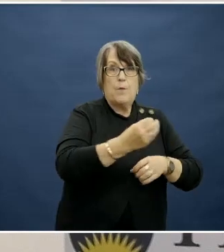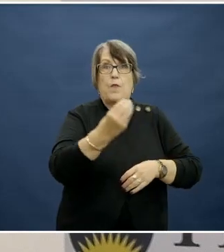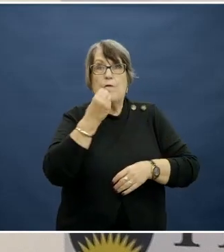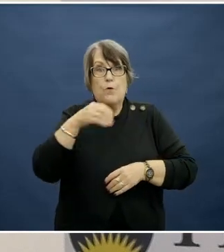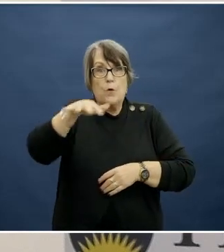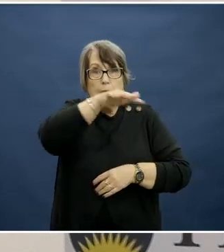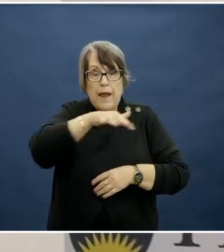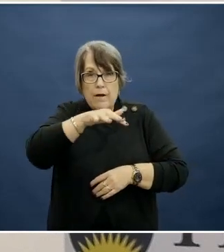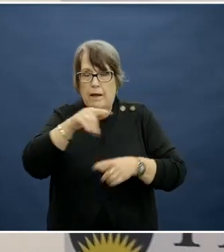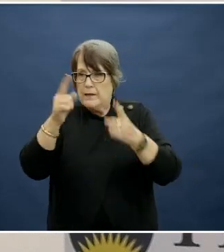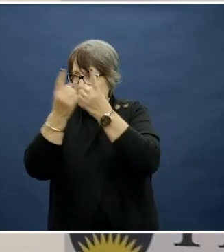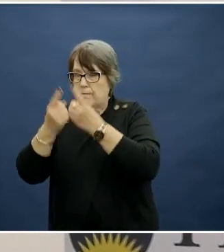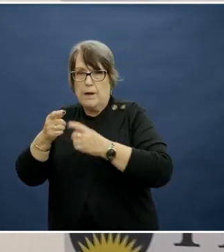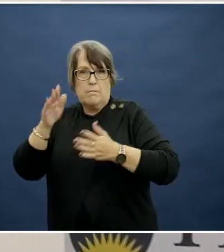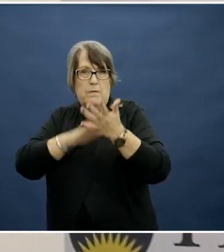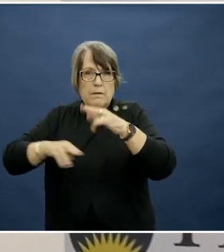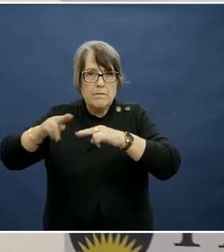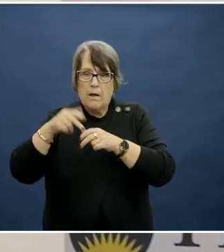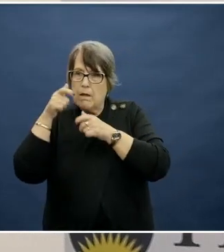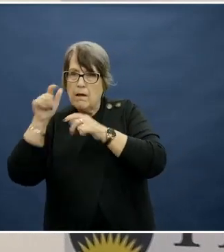of settings, caregivers and families.